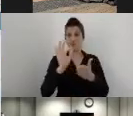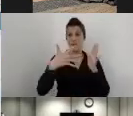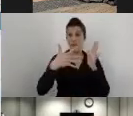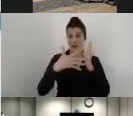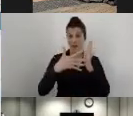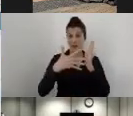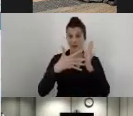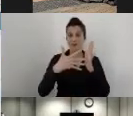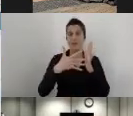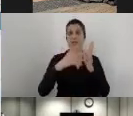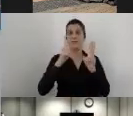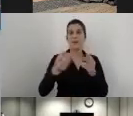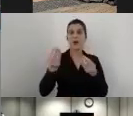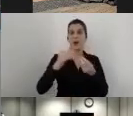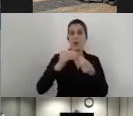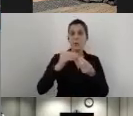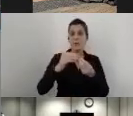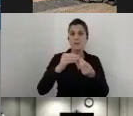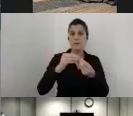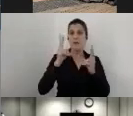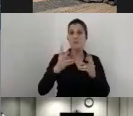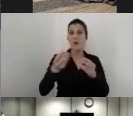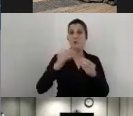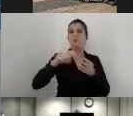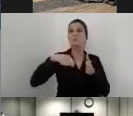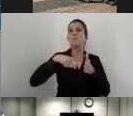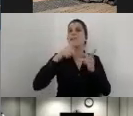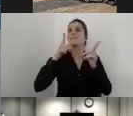So for example, I can add a fix here to say that I need to